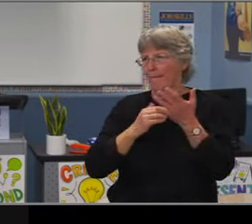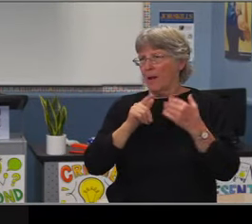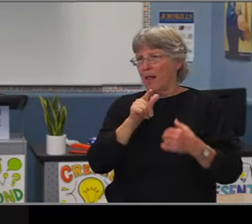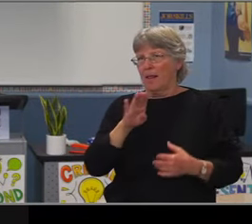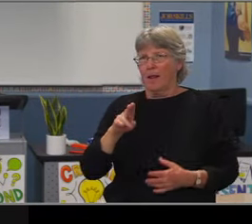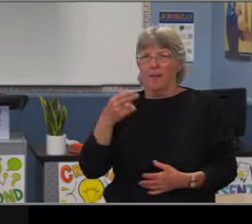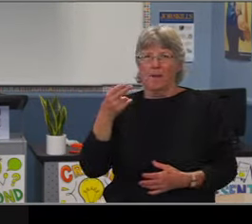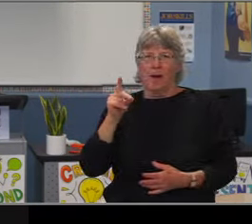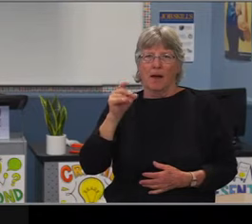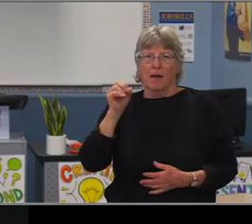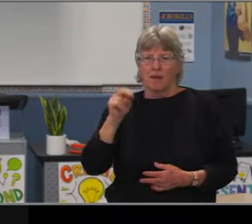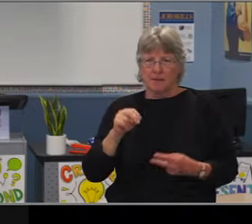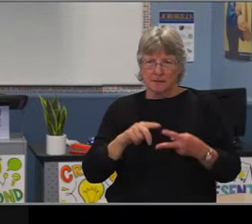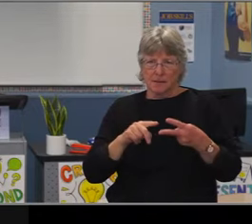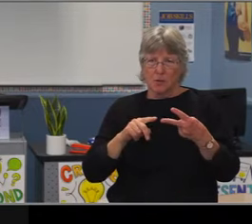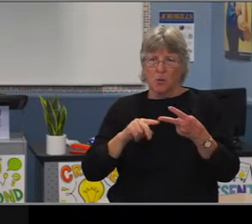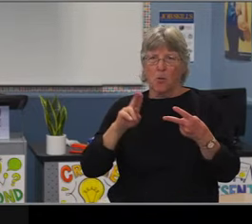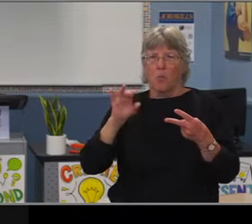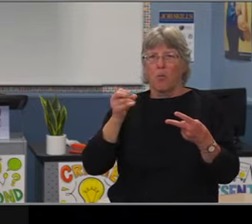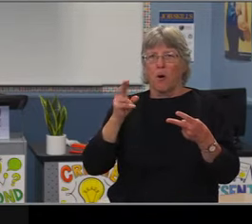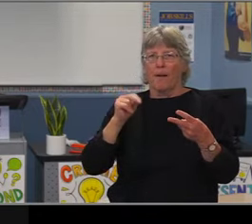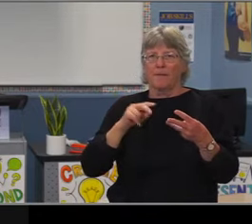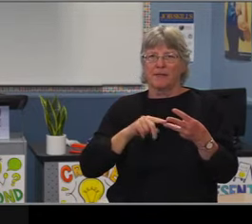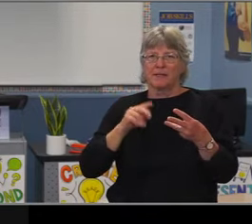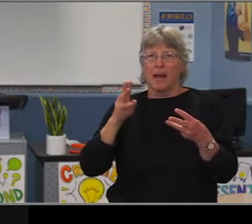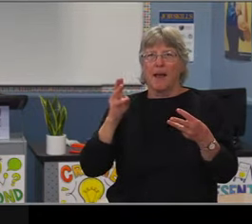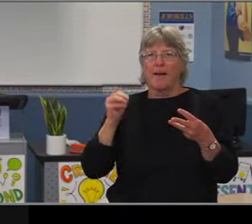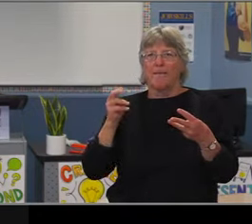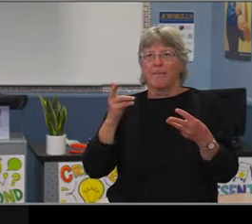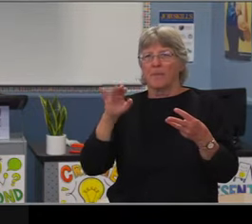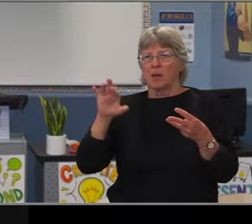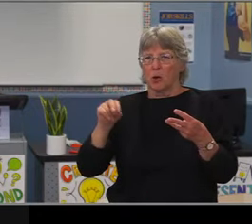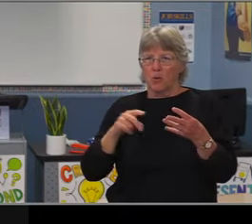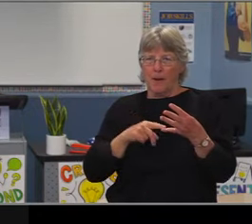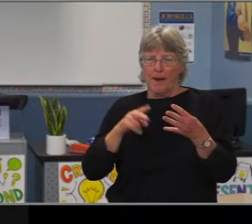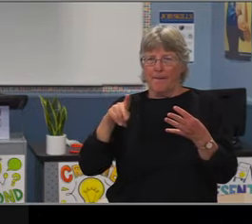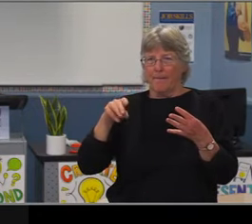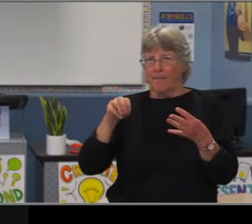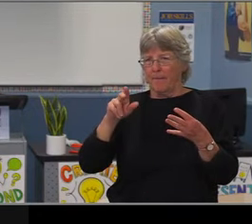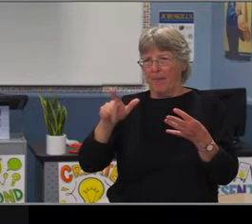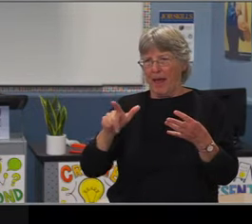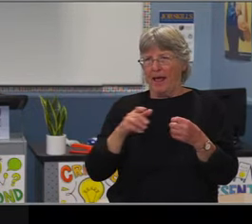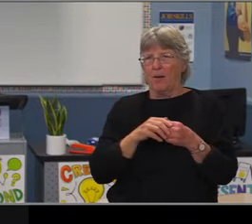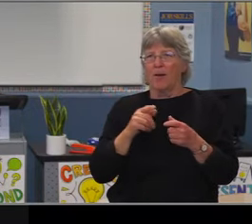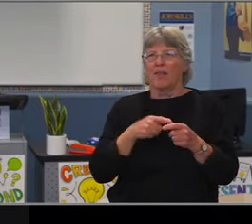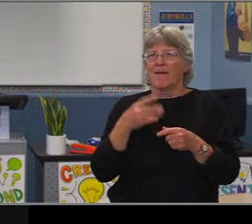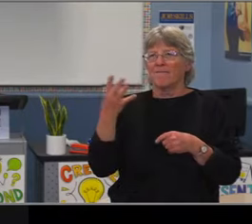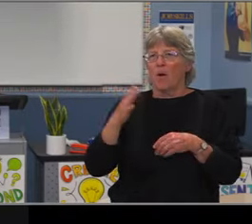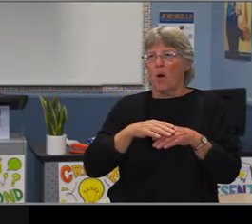just because of the different programs that we were offering in anticipation of students returning in a face-to-face model,